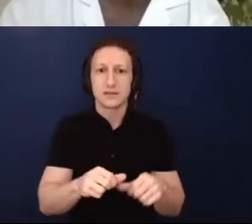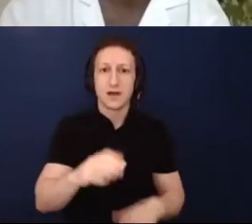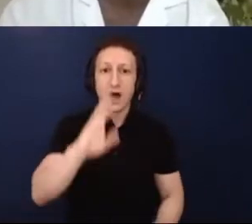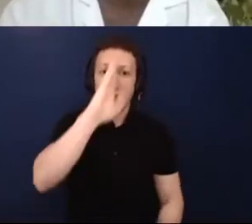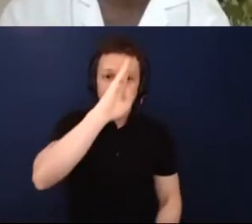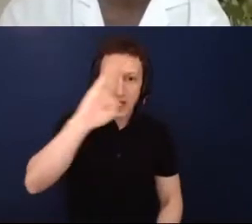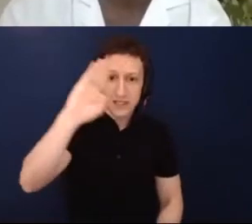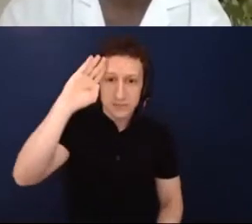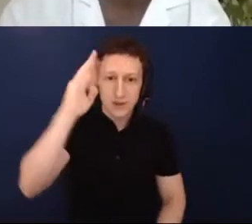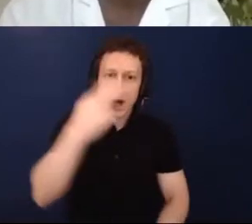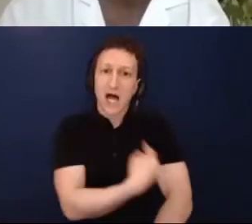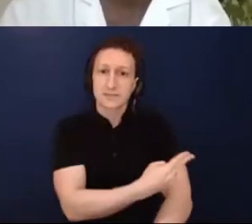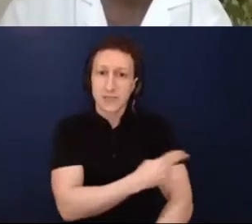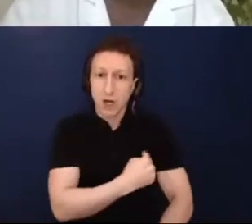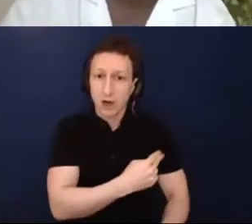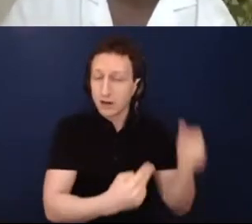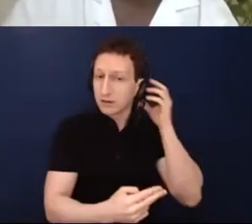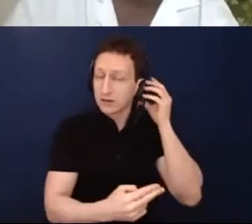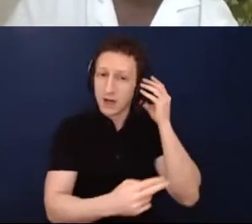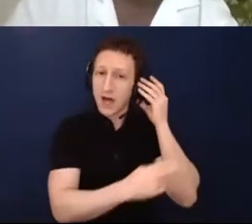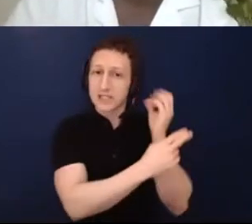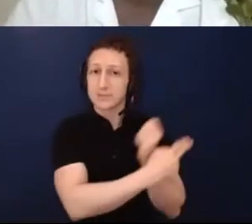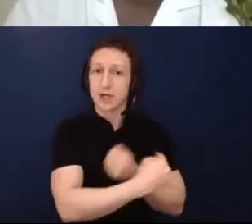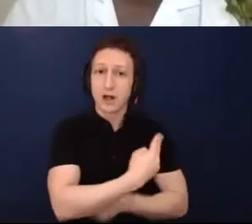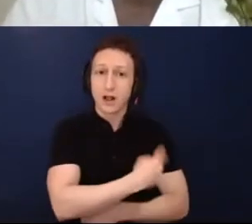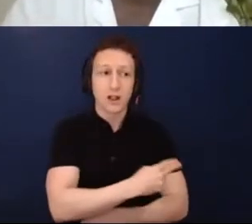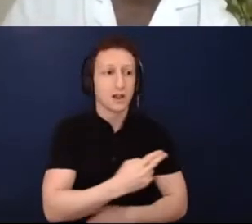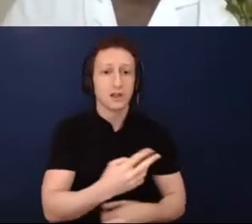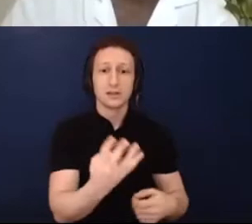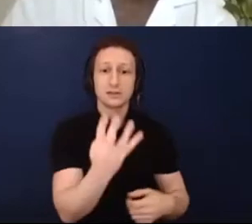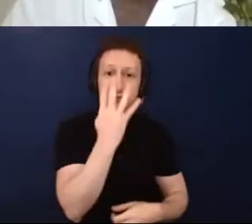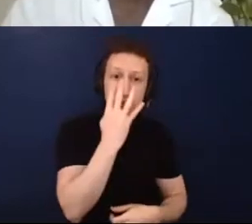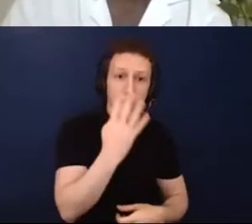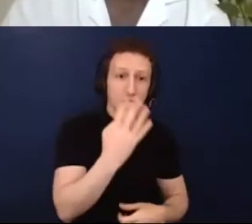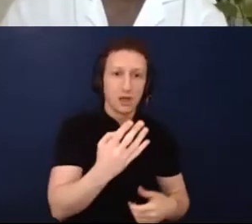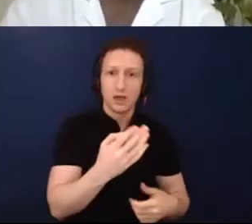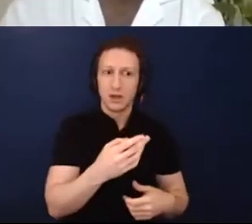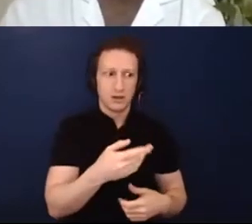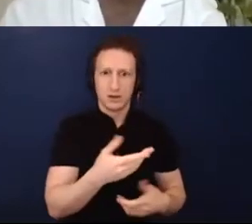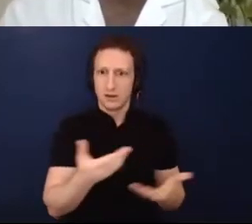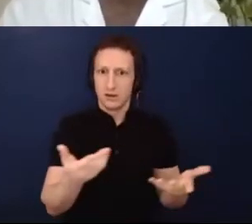Where are the ways that we think about art for a public? How can we